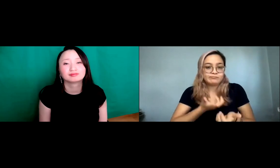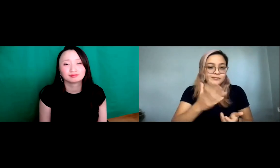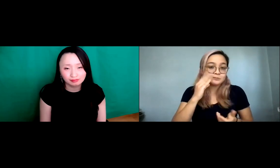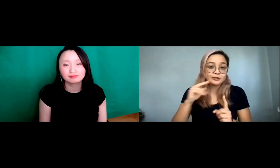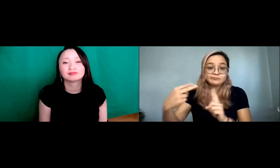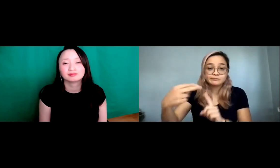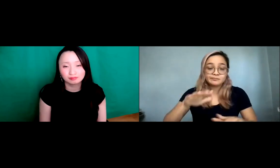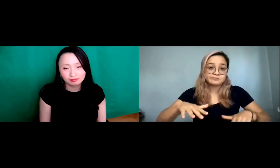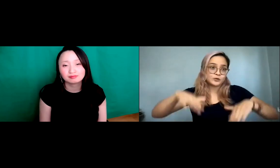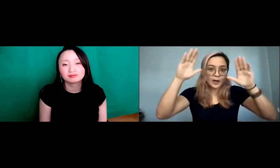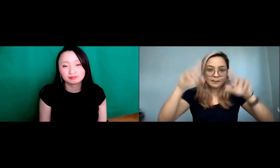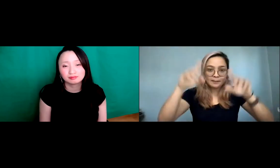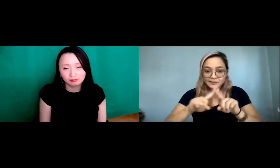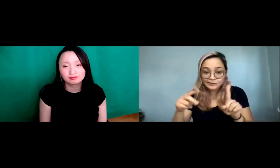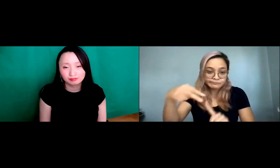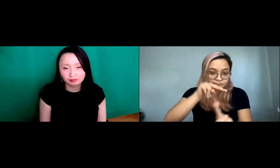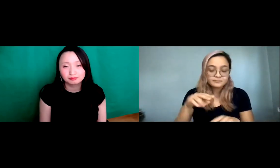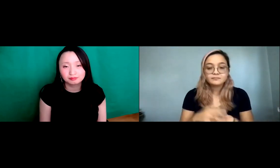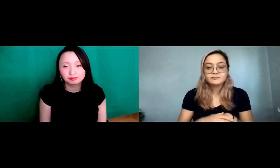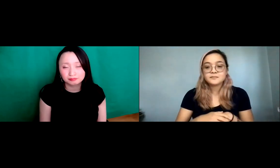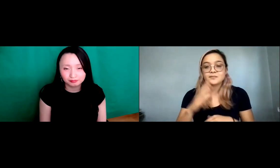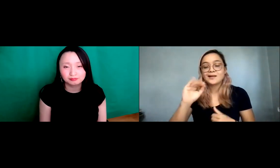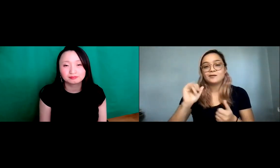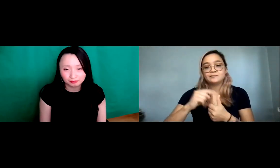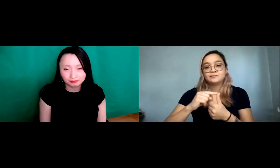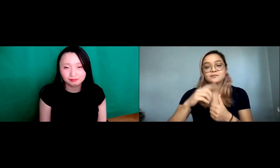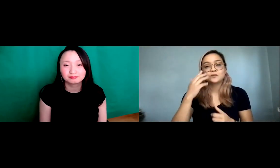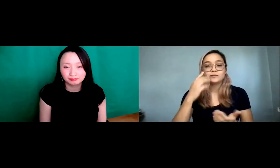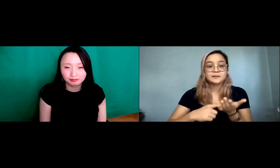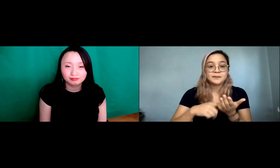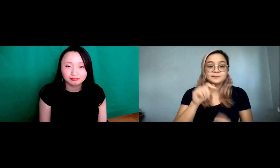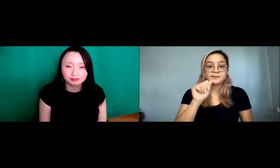And so that's why I like being a part of this panel, and being able to give different perspectives